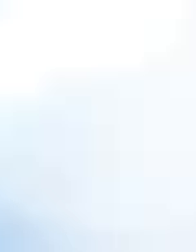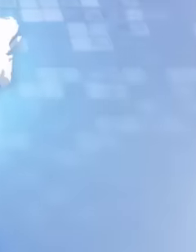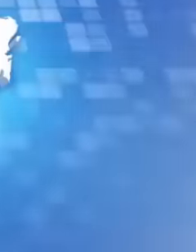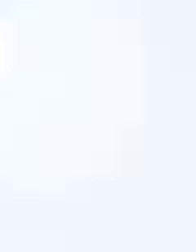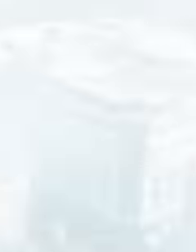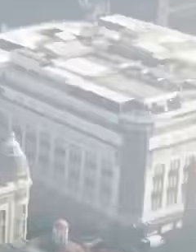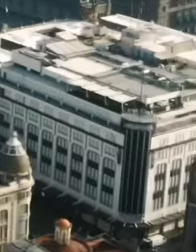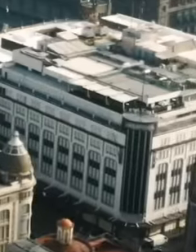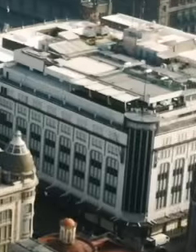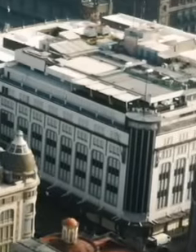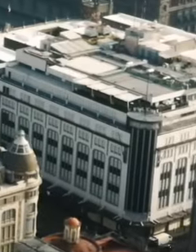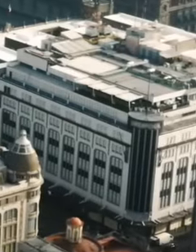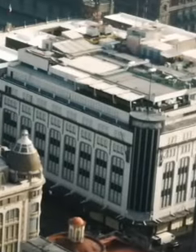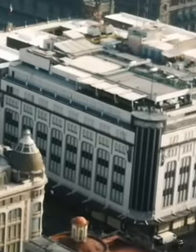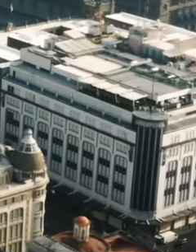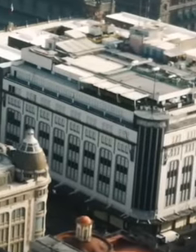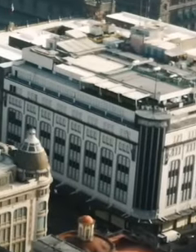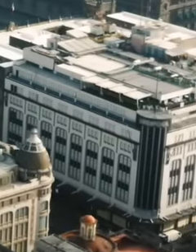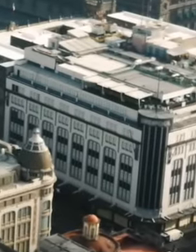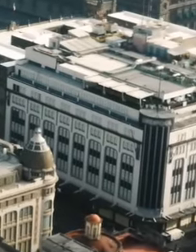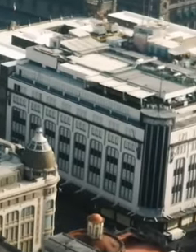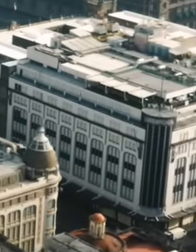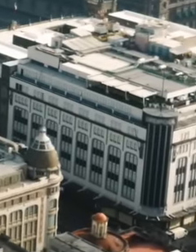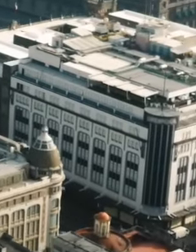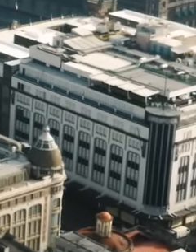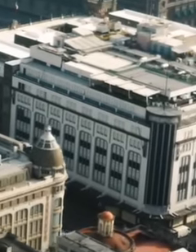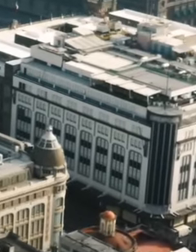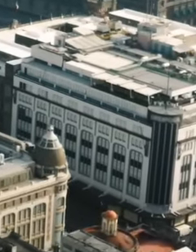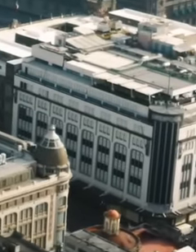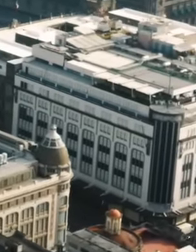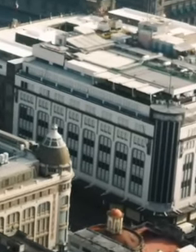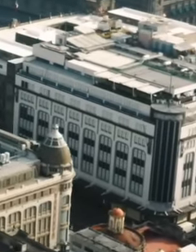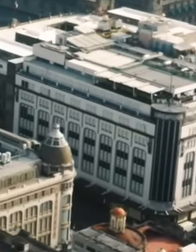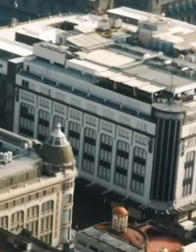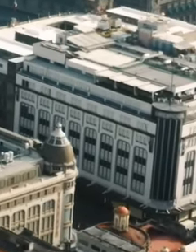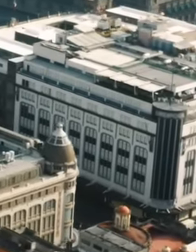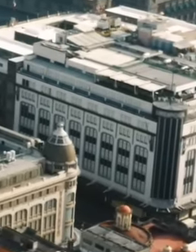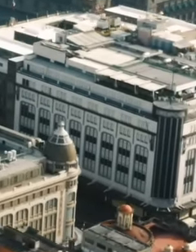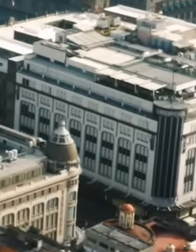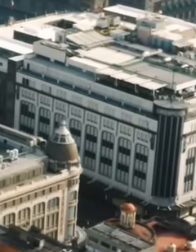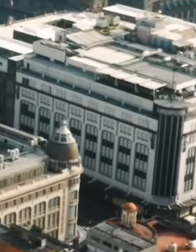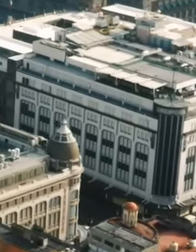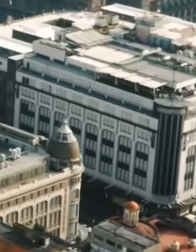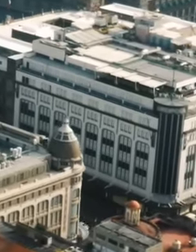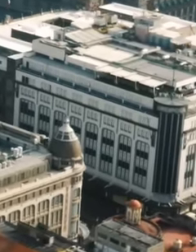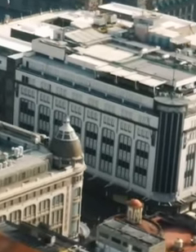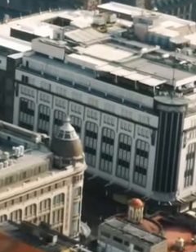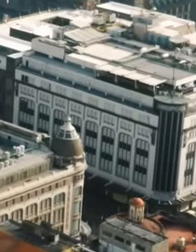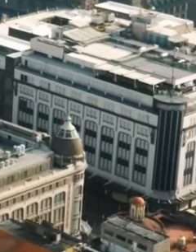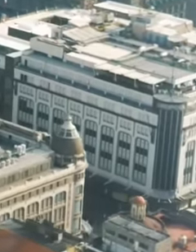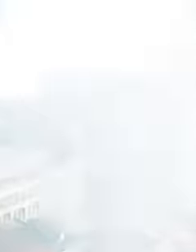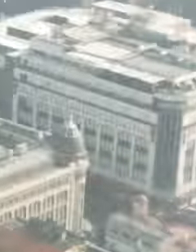of this September 12 after it passed through the chamber of deputies and the senators during